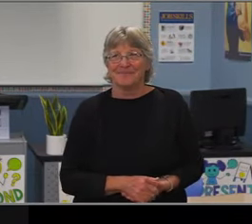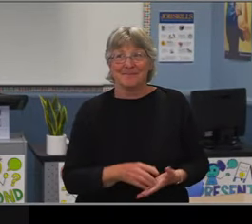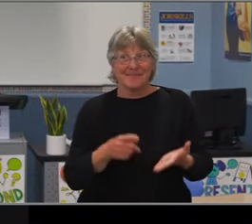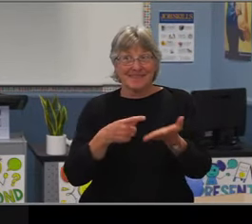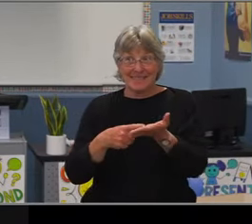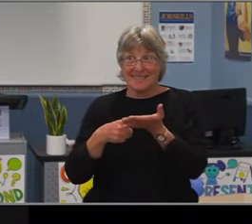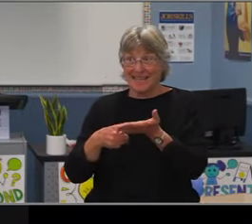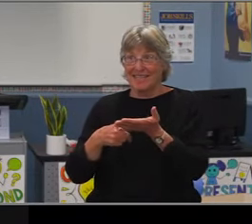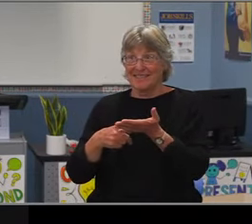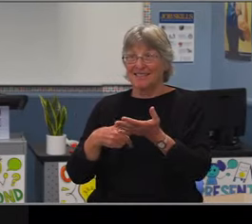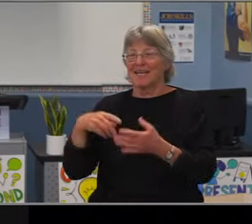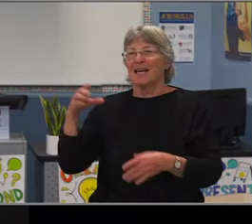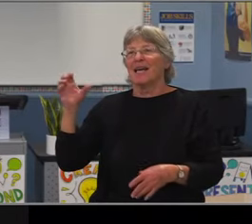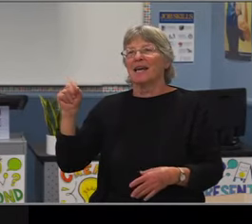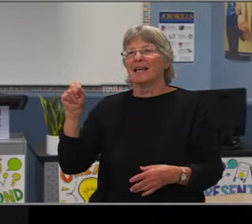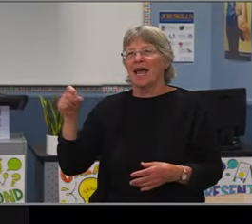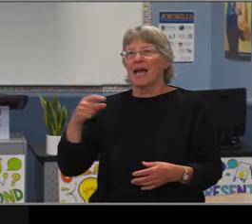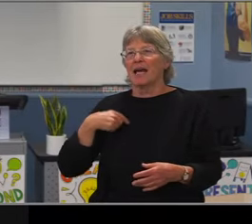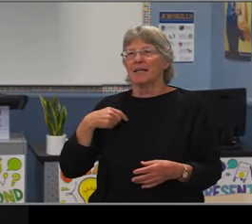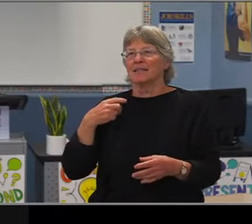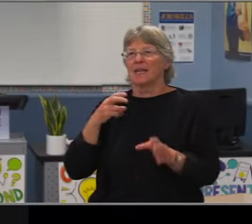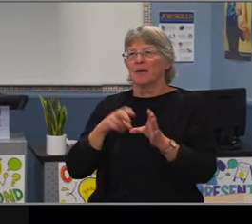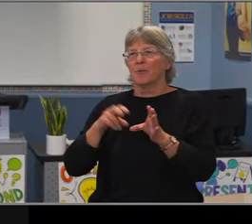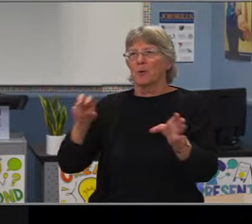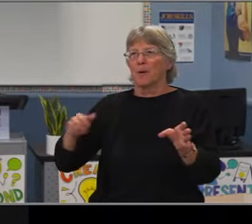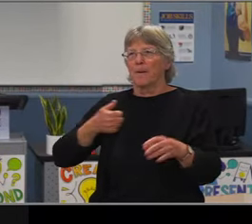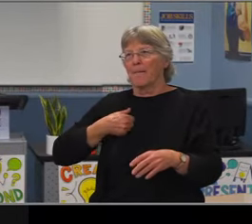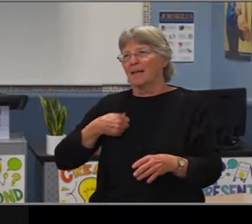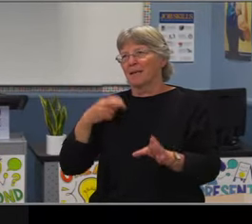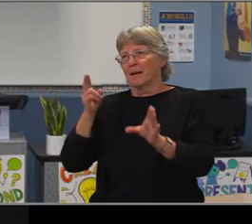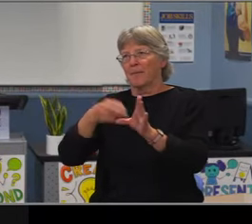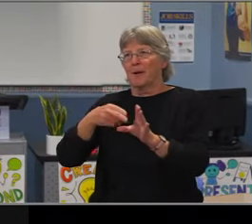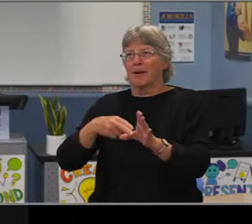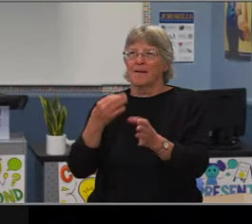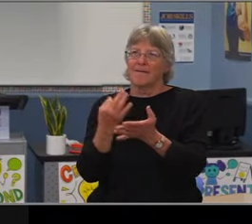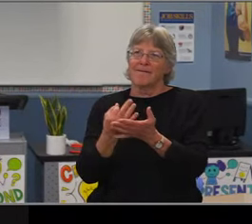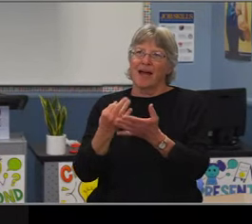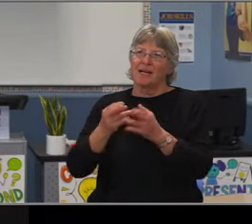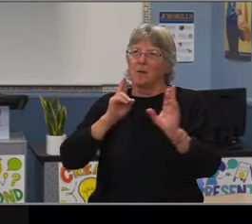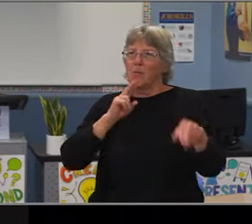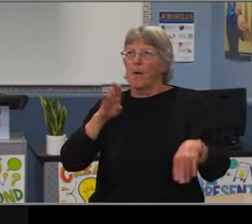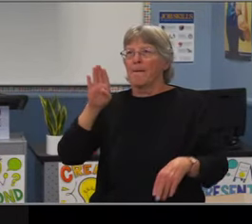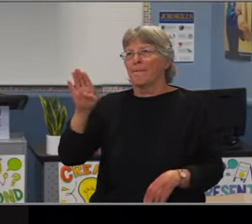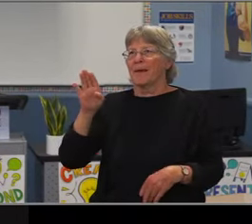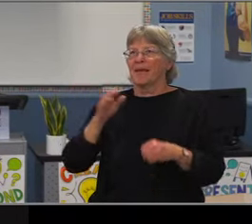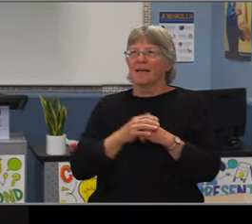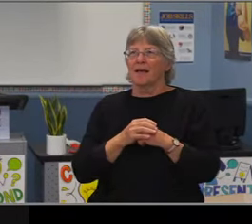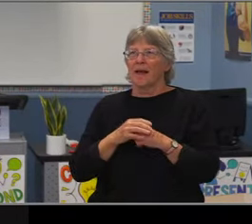So we will go to report of board members. Mr. Meyer?